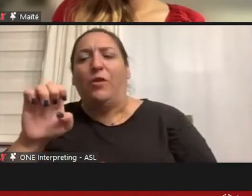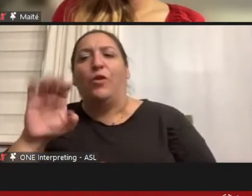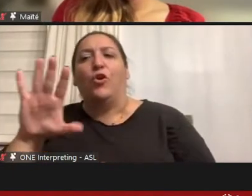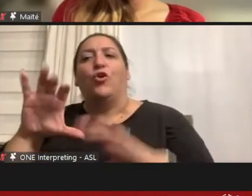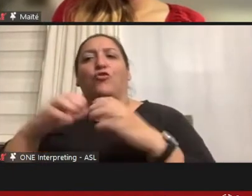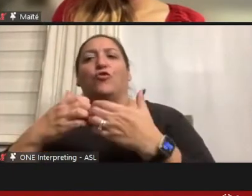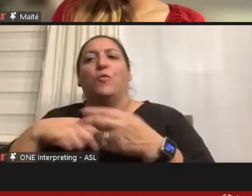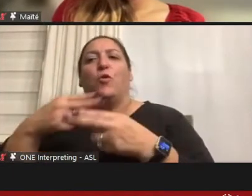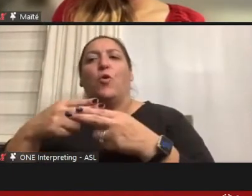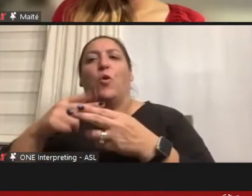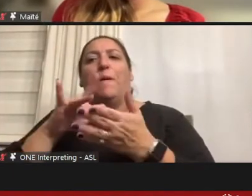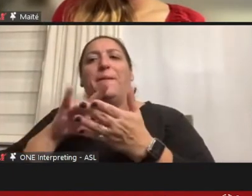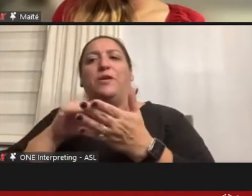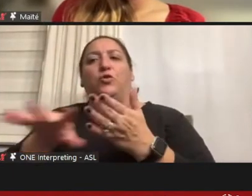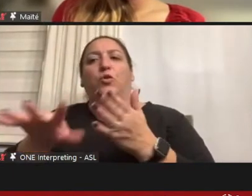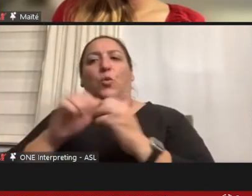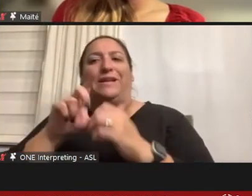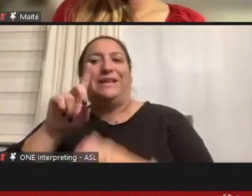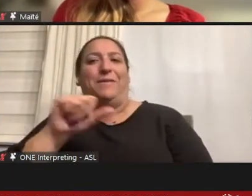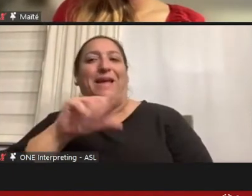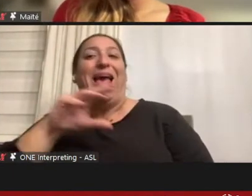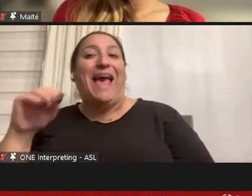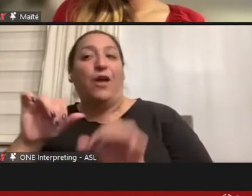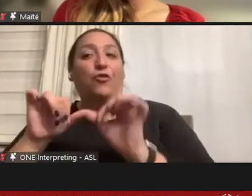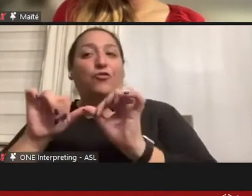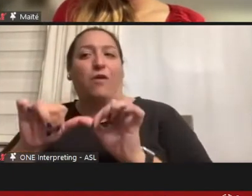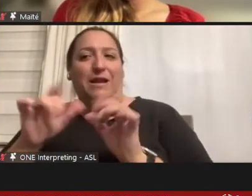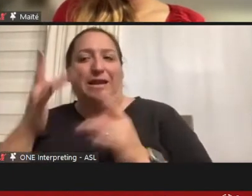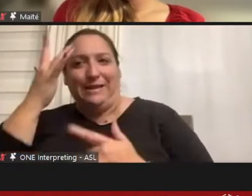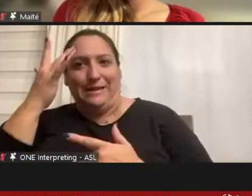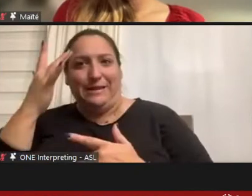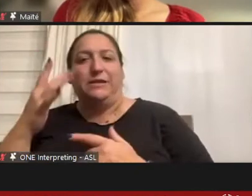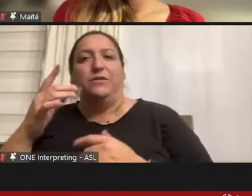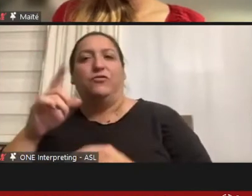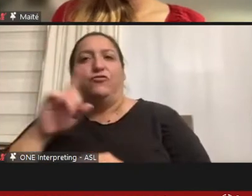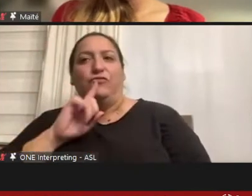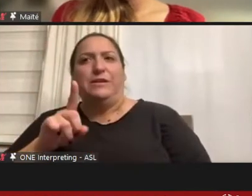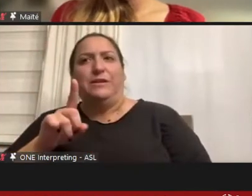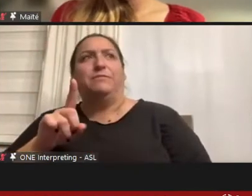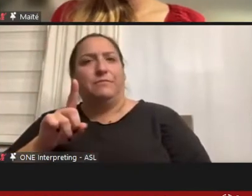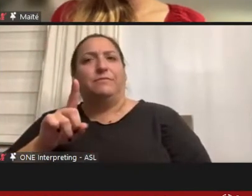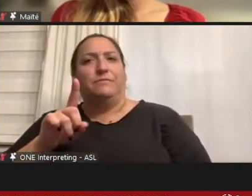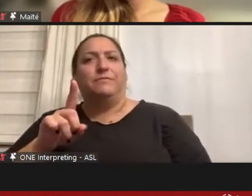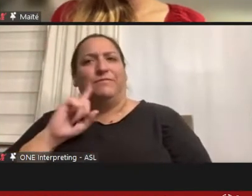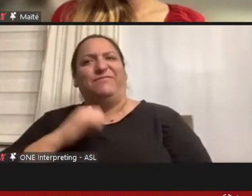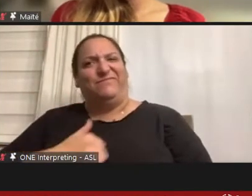with disabilities and chronic illness, and I really actually regret my decision of naming it